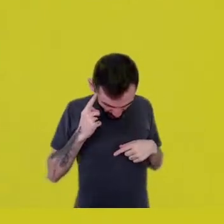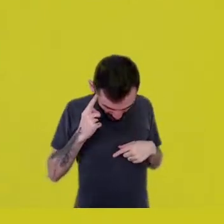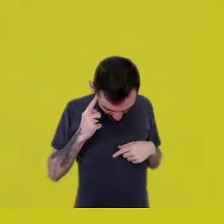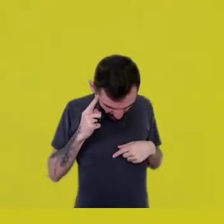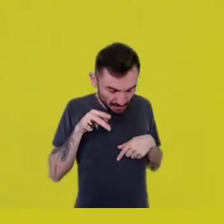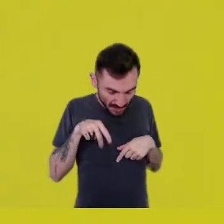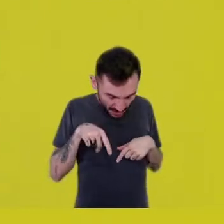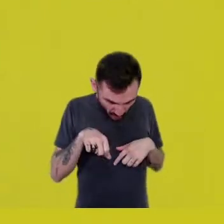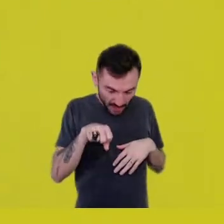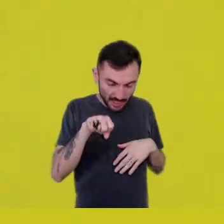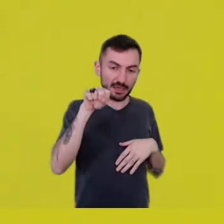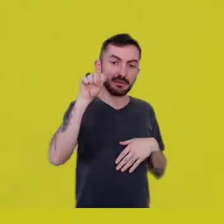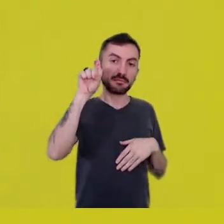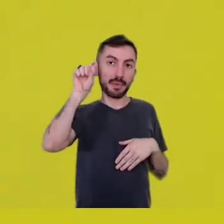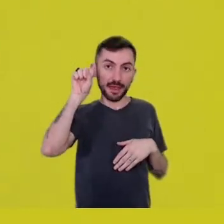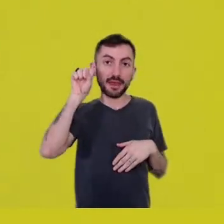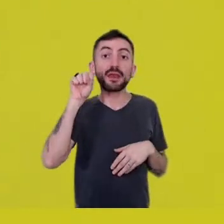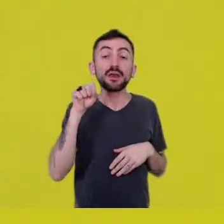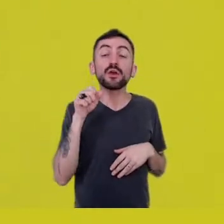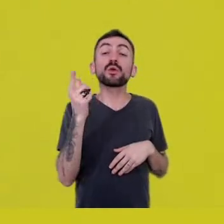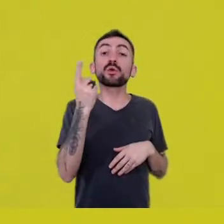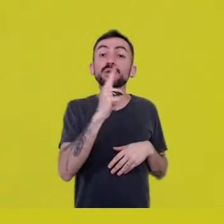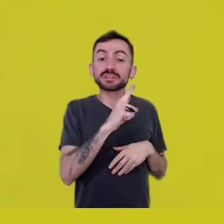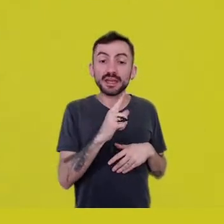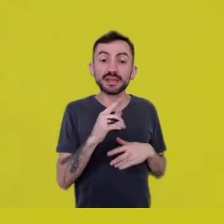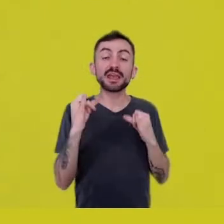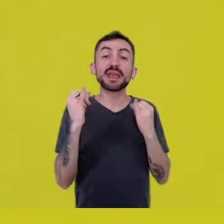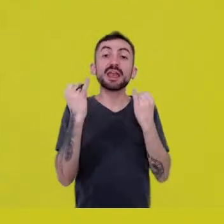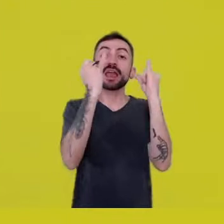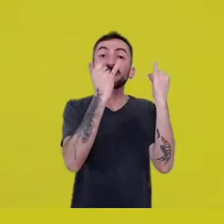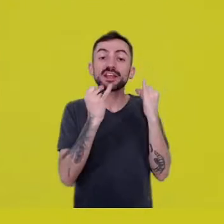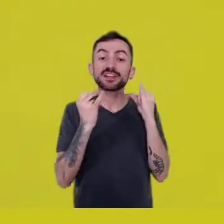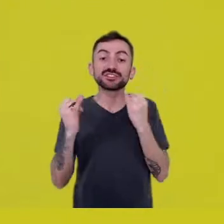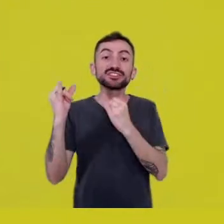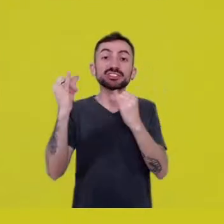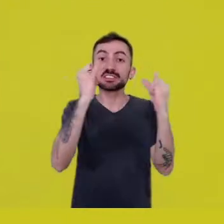which now energizes these bodies that can dance.